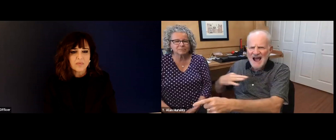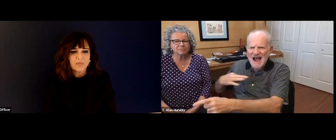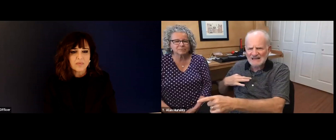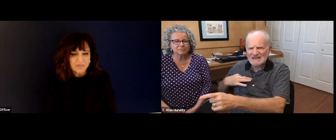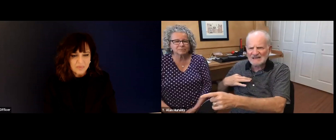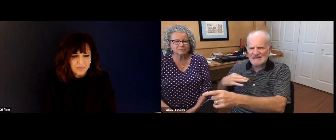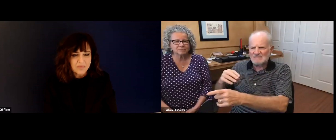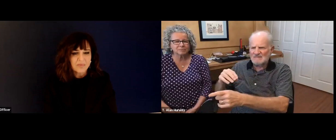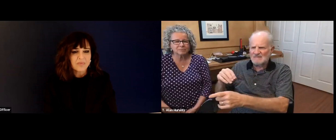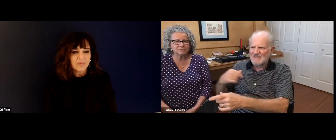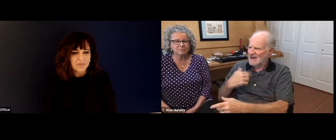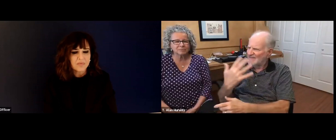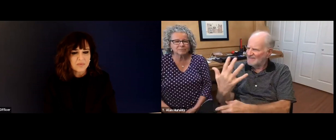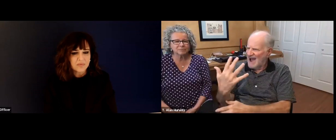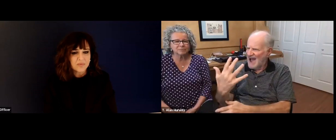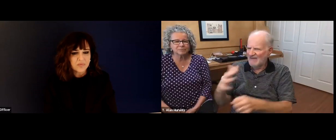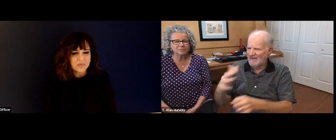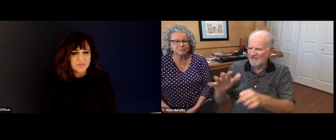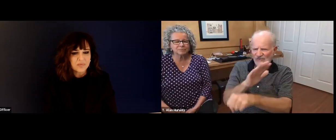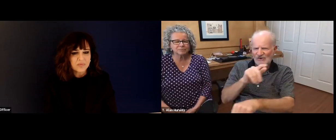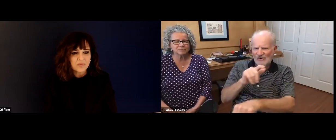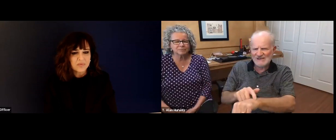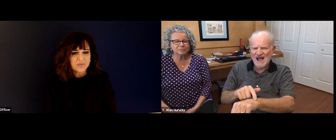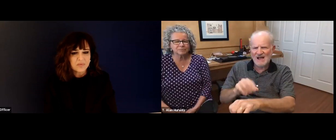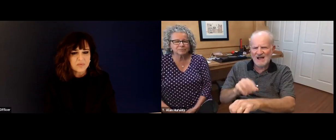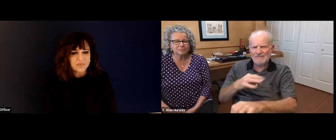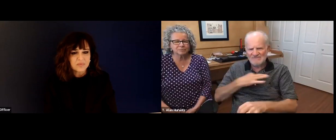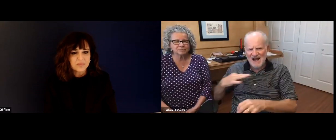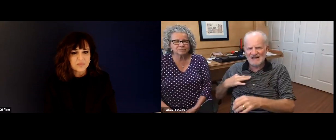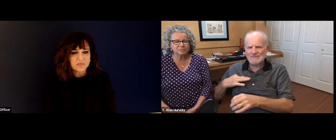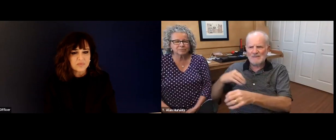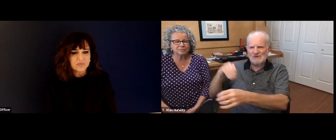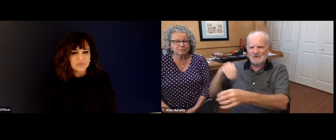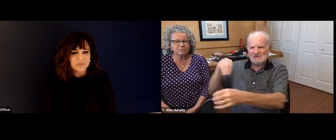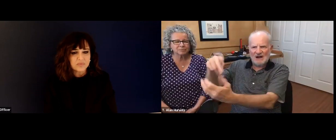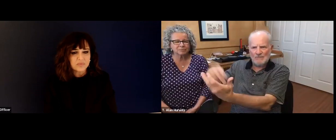good idea. So then I thought they would provide us with the